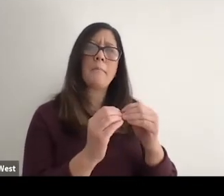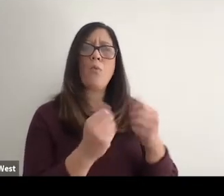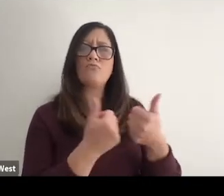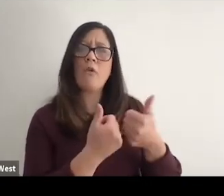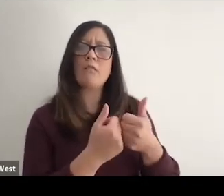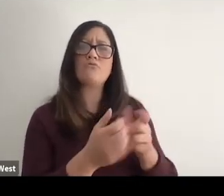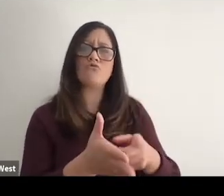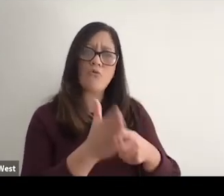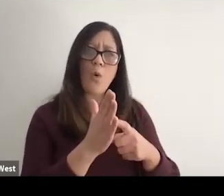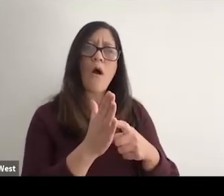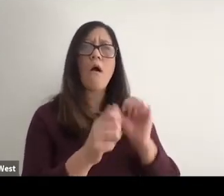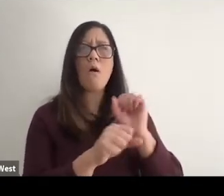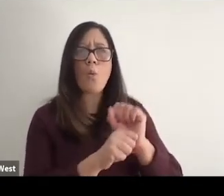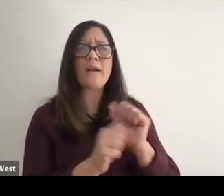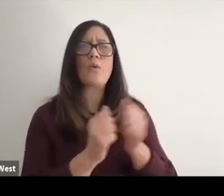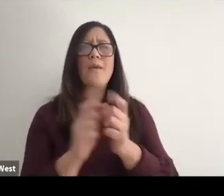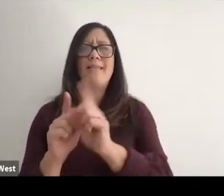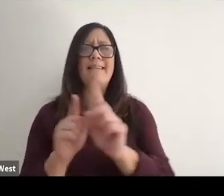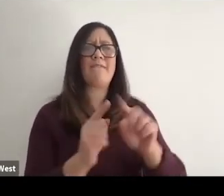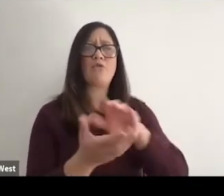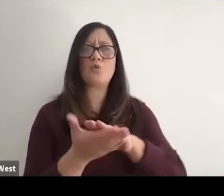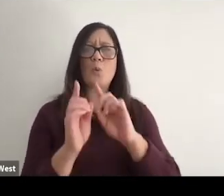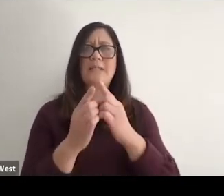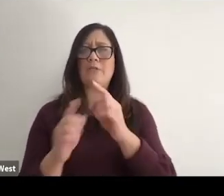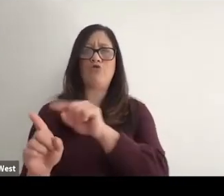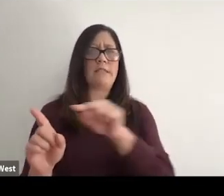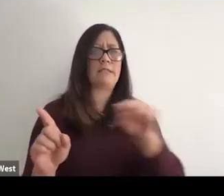more working across school districts to something like wheelchair basketball, for example,